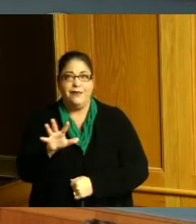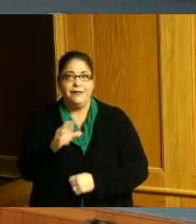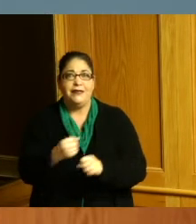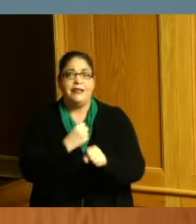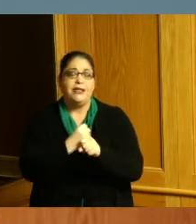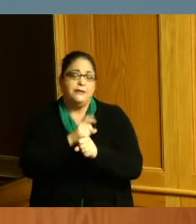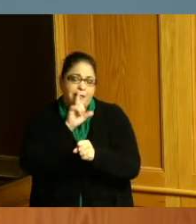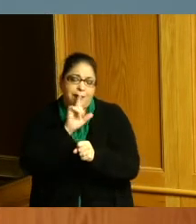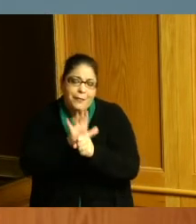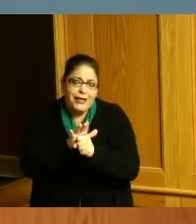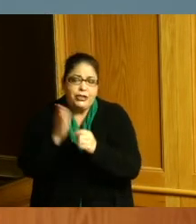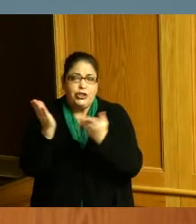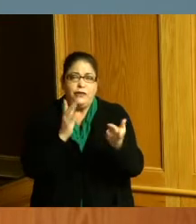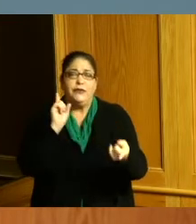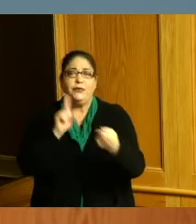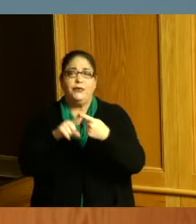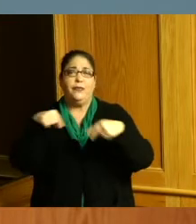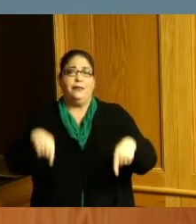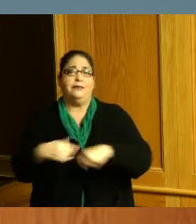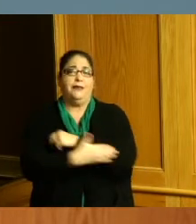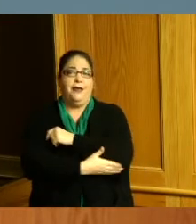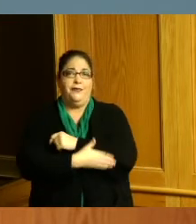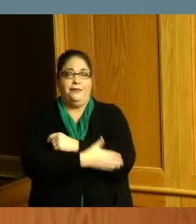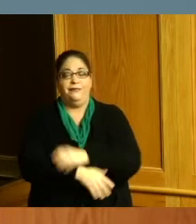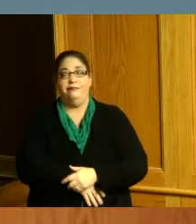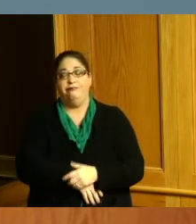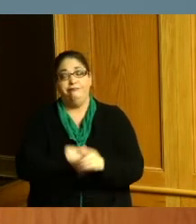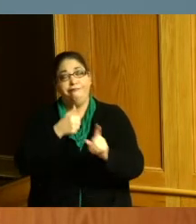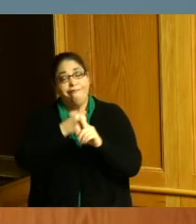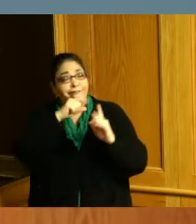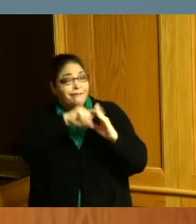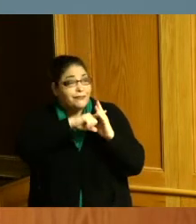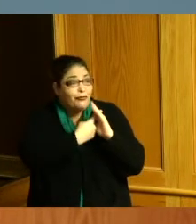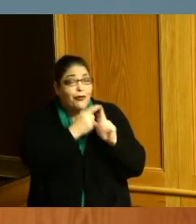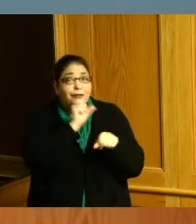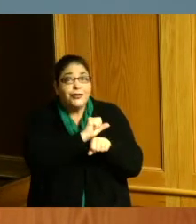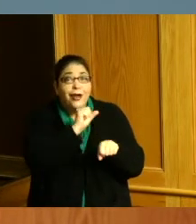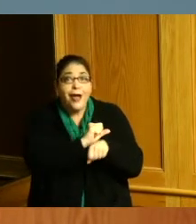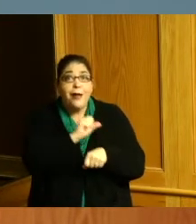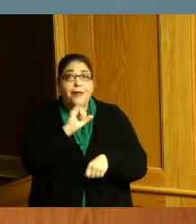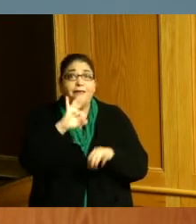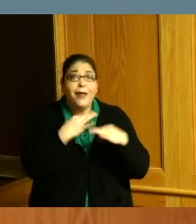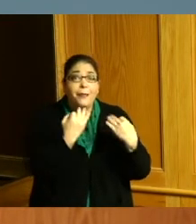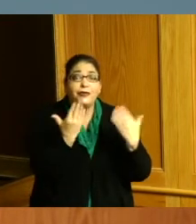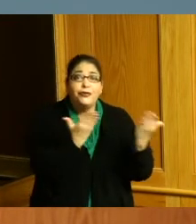service to the county her journey began in the jobs and family services department where she